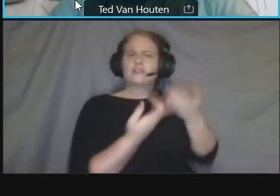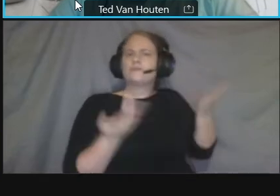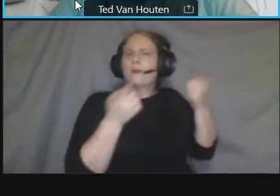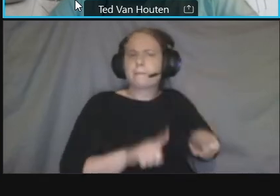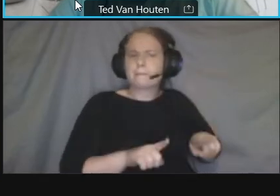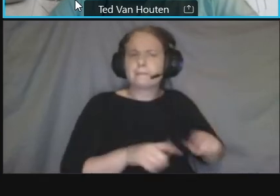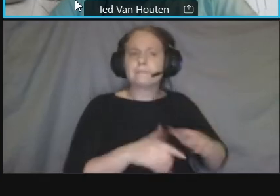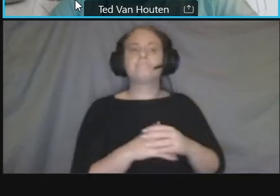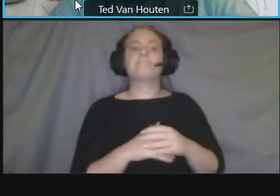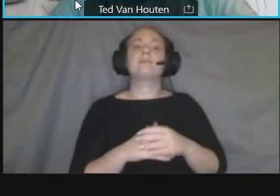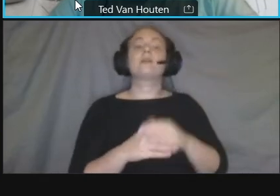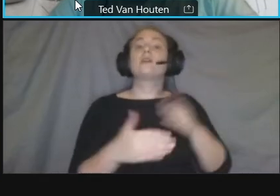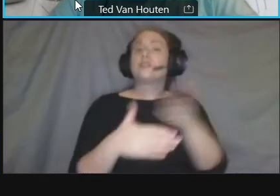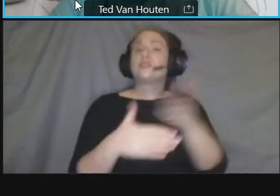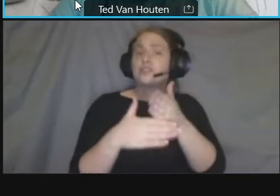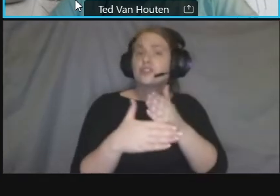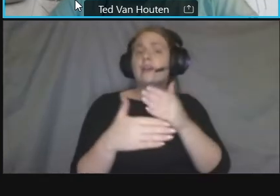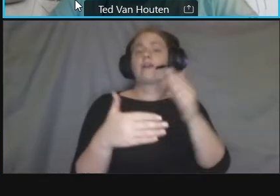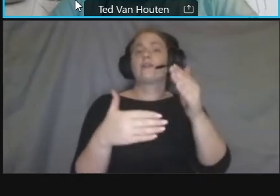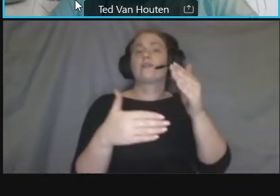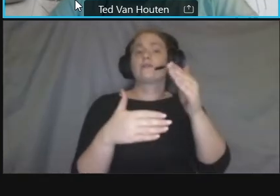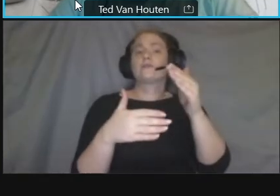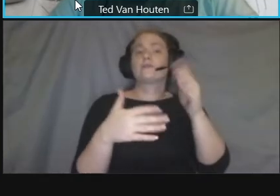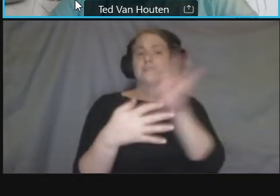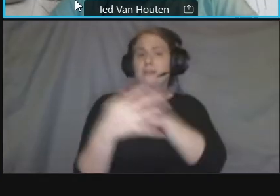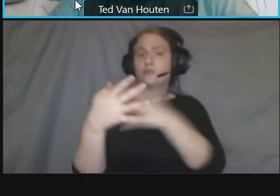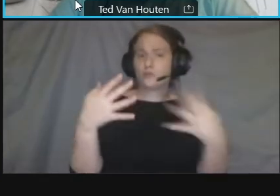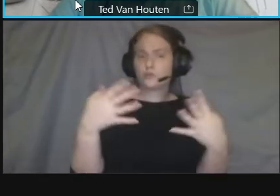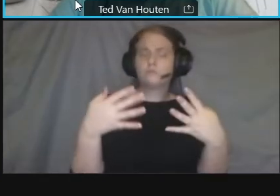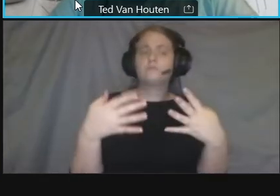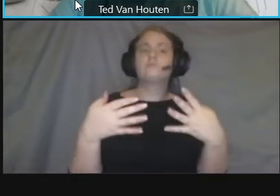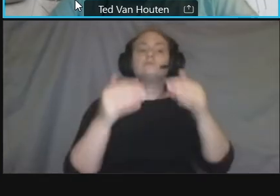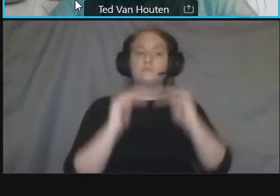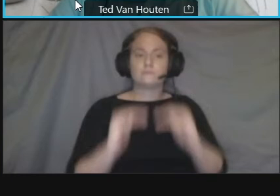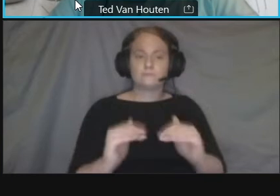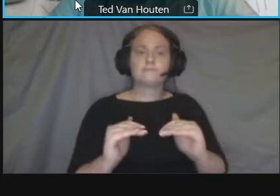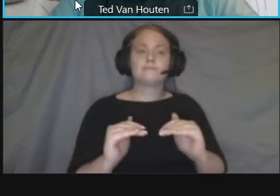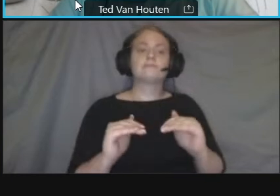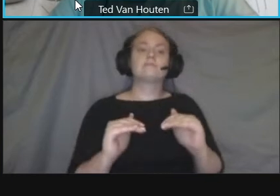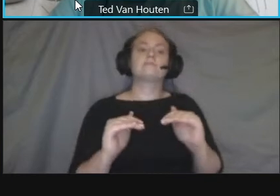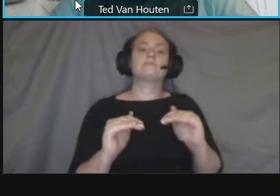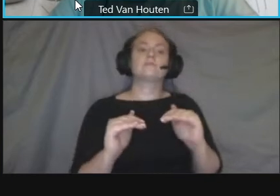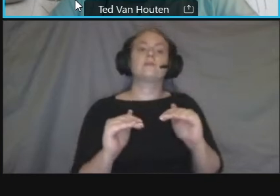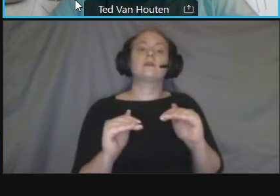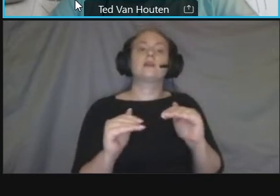do an overview of the of the quarter uh talk through some of the elements we're considering